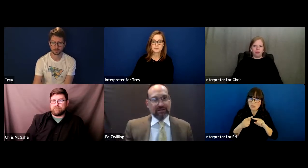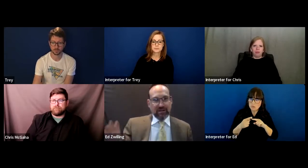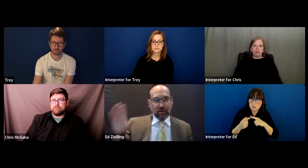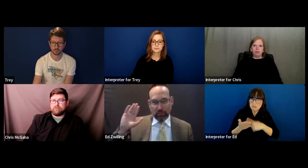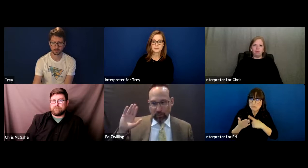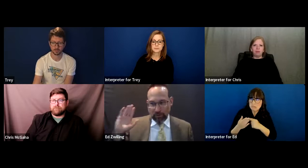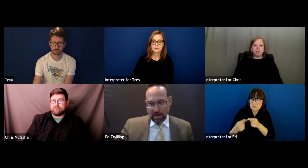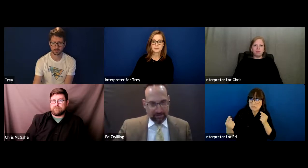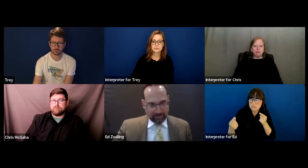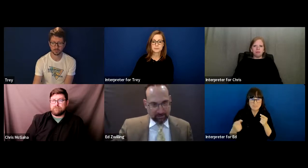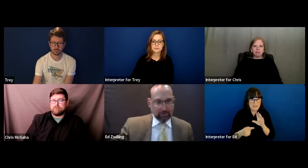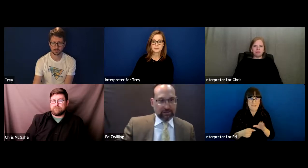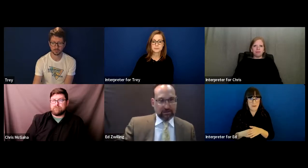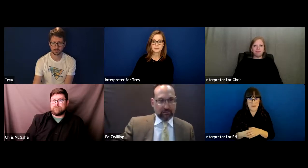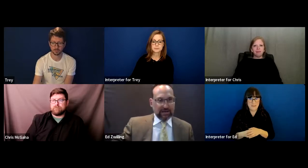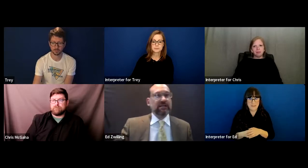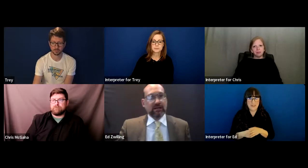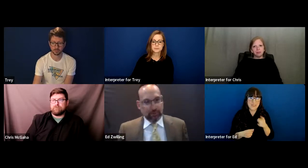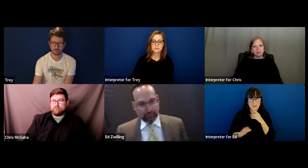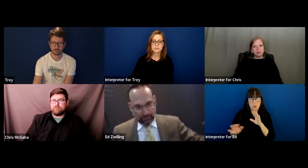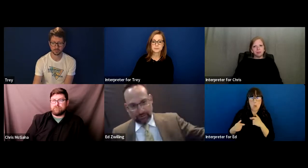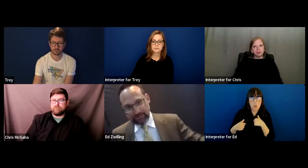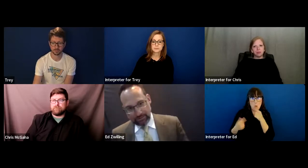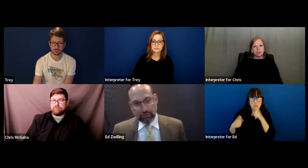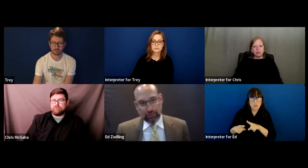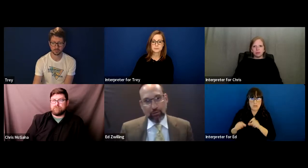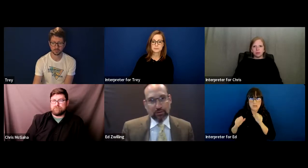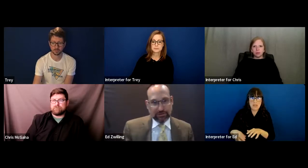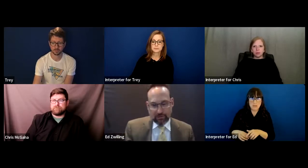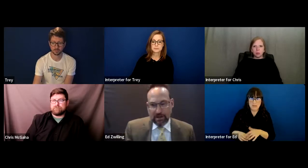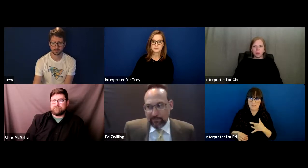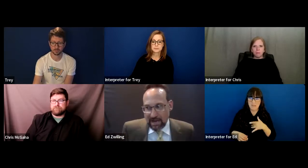say no, we are not going to agree to do anything because we think this is unduly burden some.